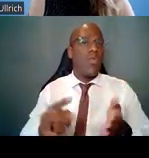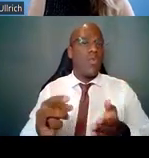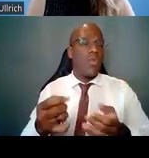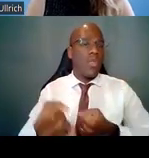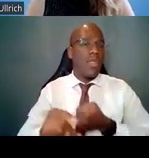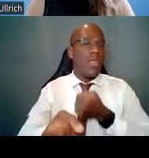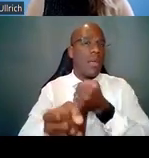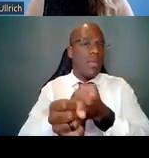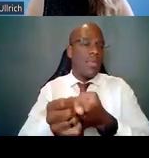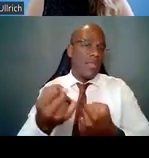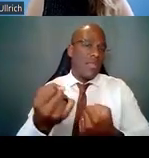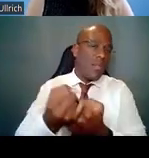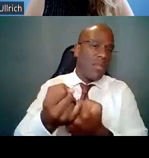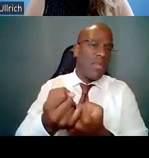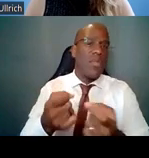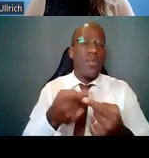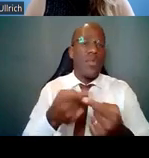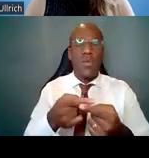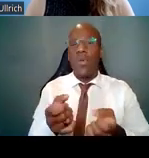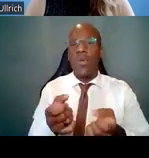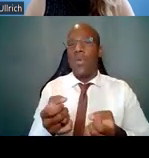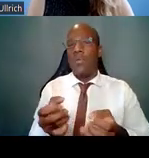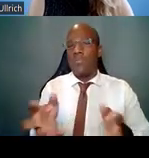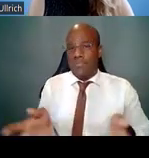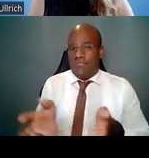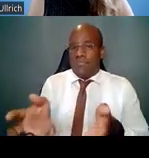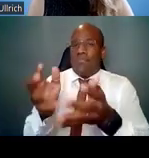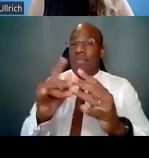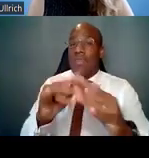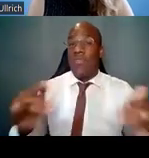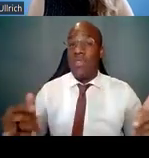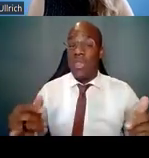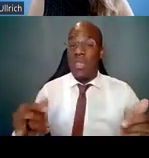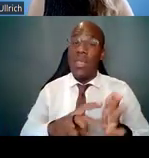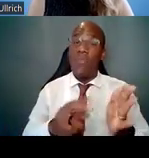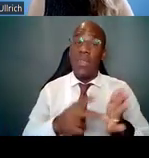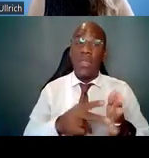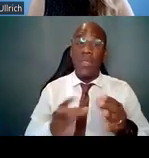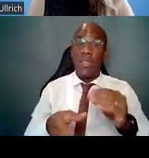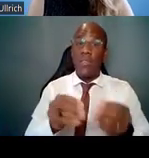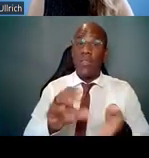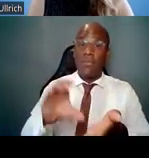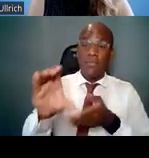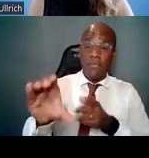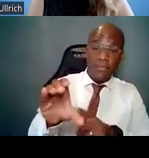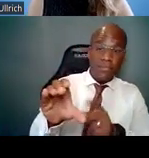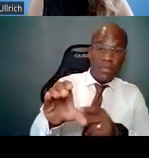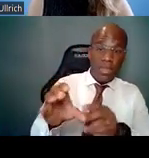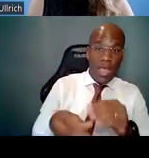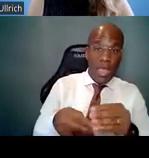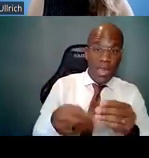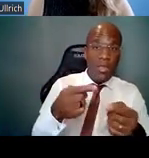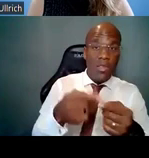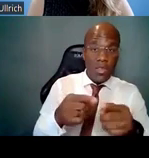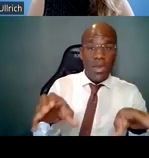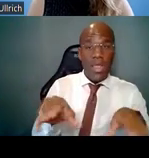These are additional funds that are added to an active NIH grant, so usually it'll be an R01,